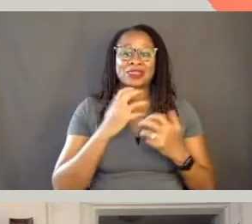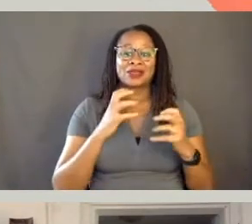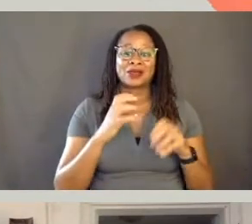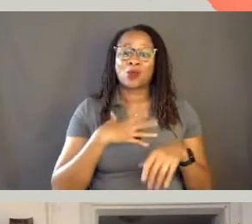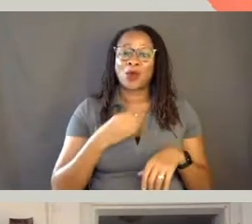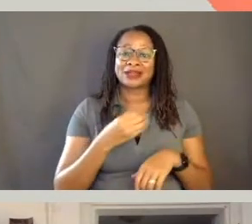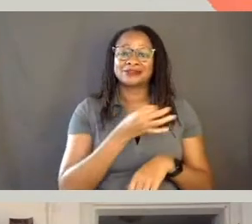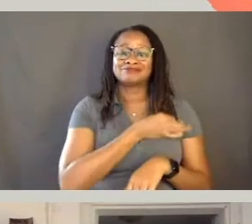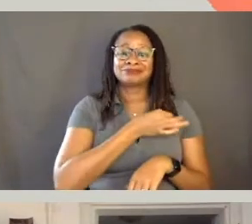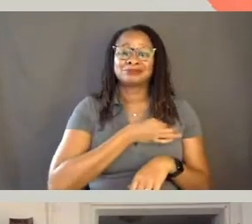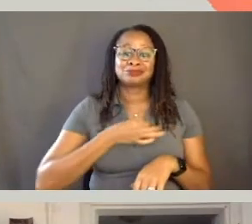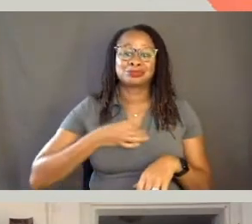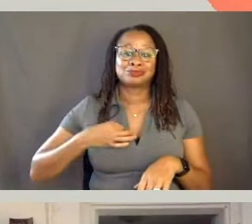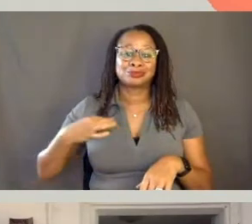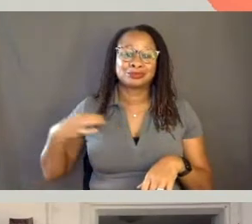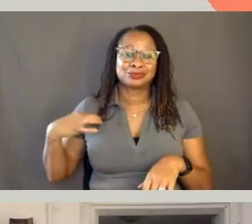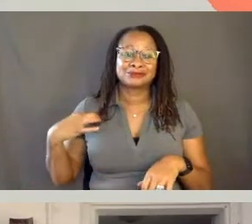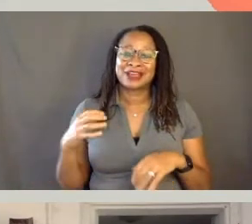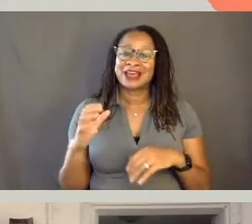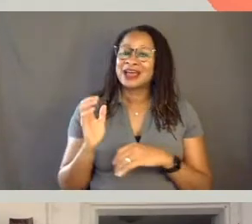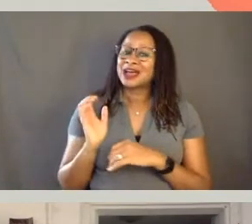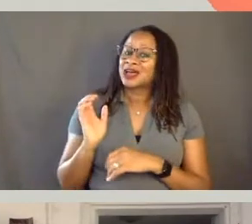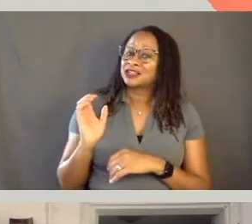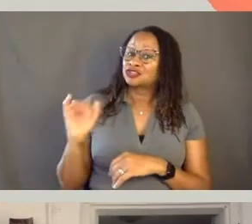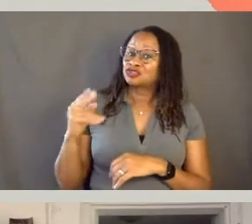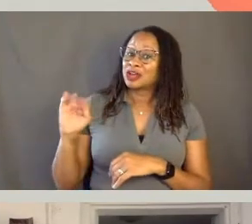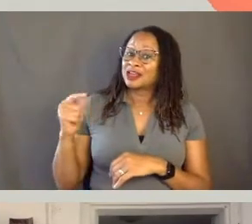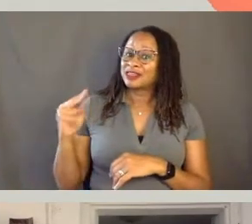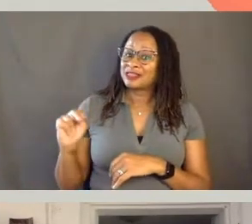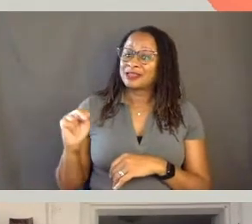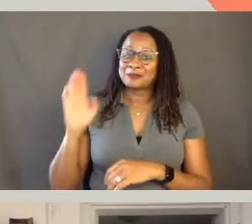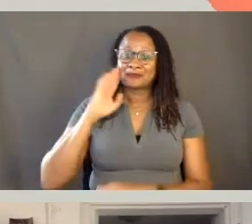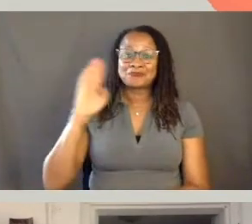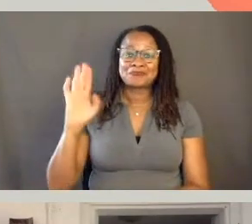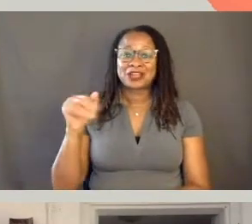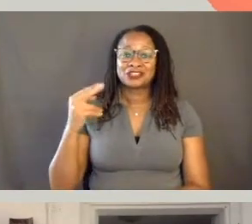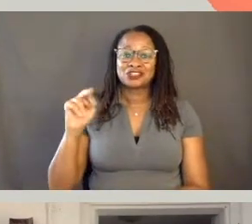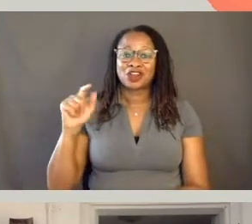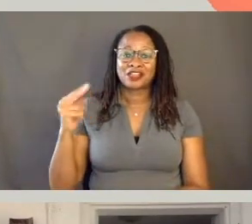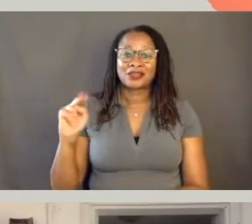Thank you, and Jonathan what about you? My name is Jonathan Bogarin.